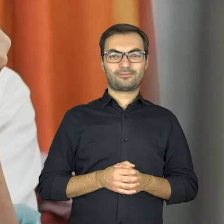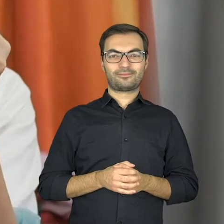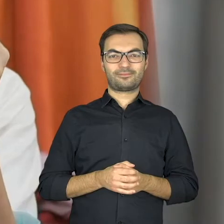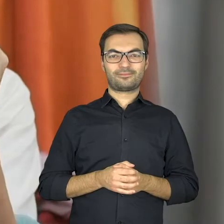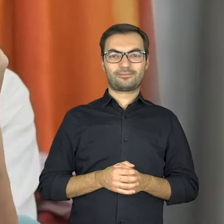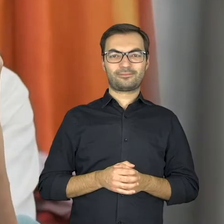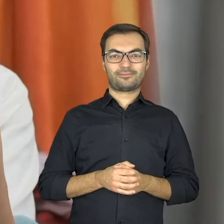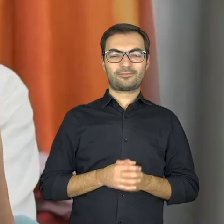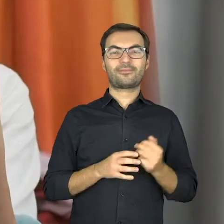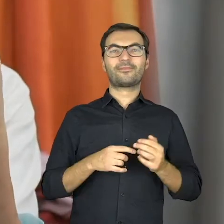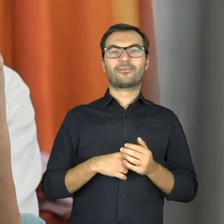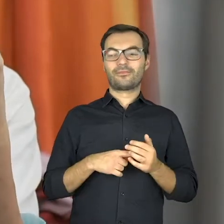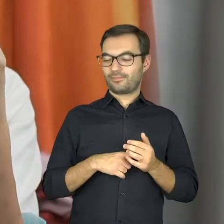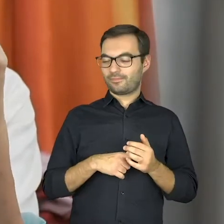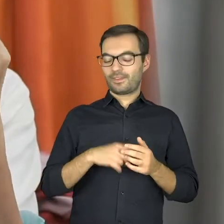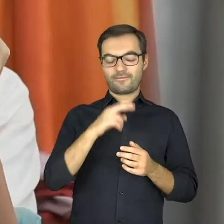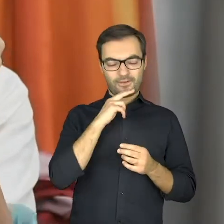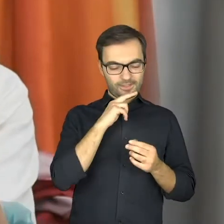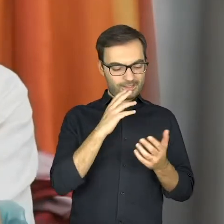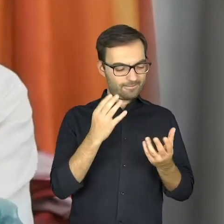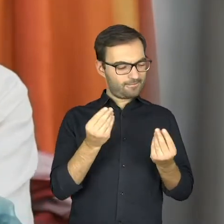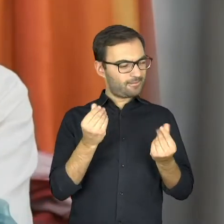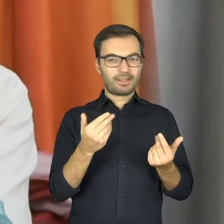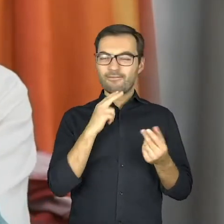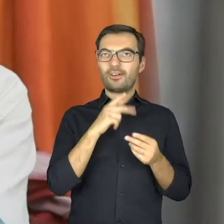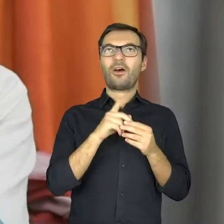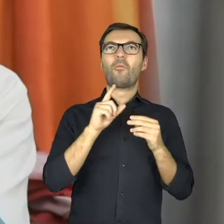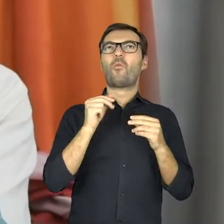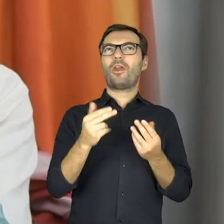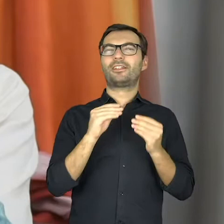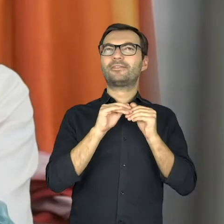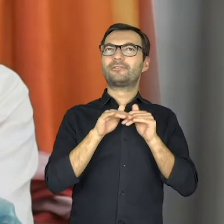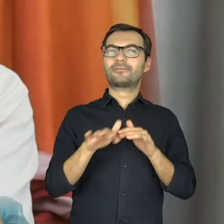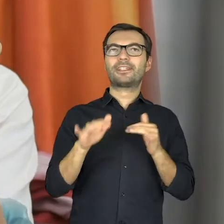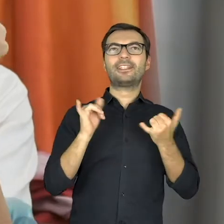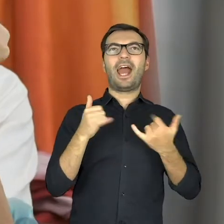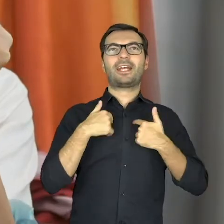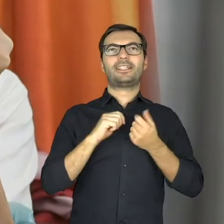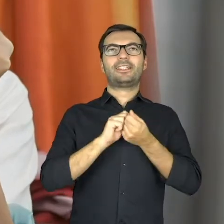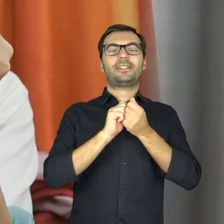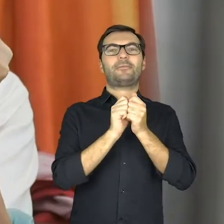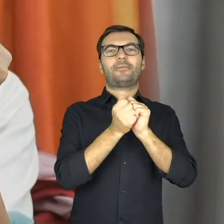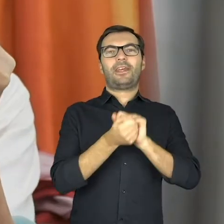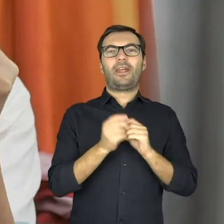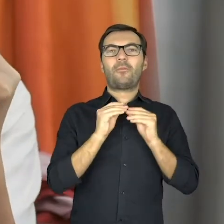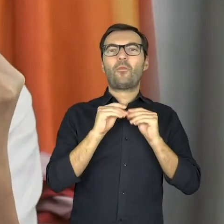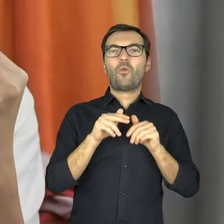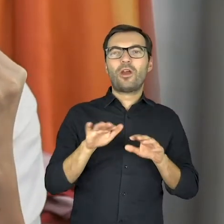...Water, water, water, which is a liquid. How to become liquid?